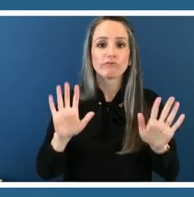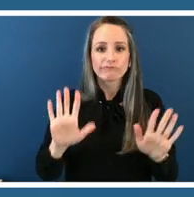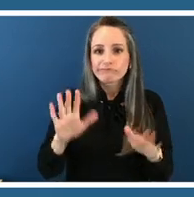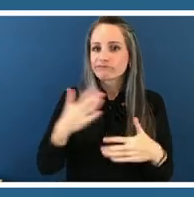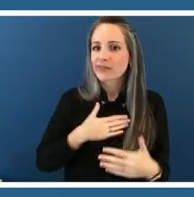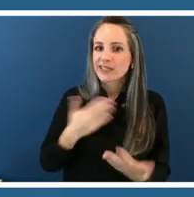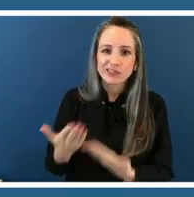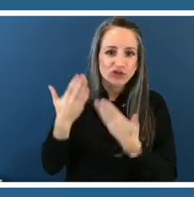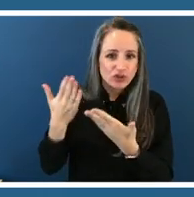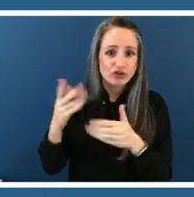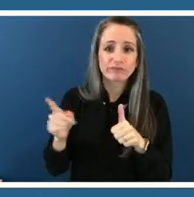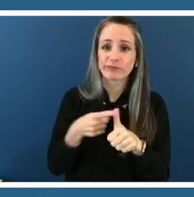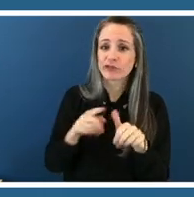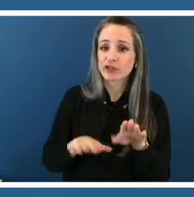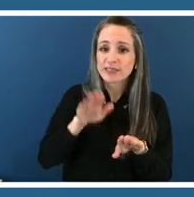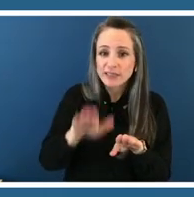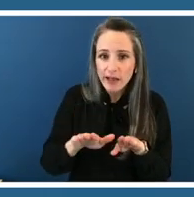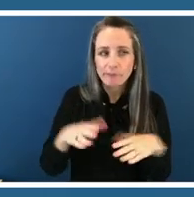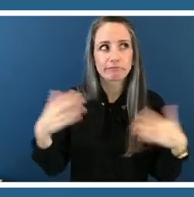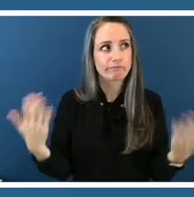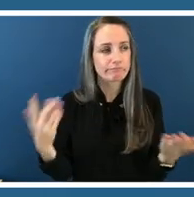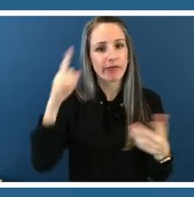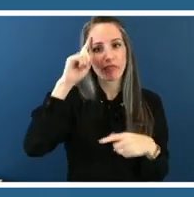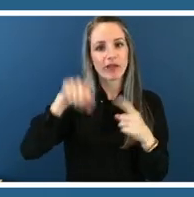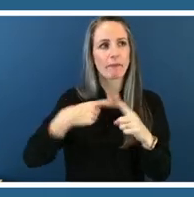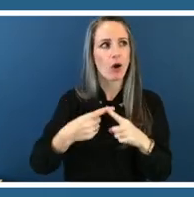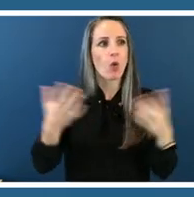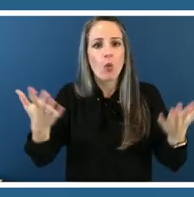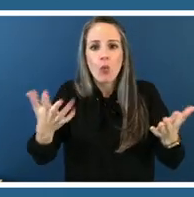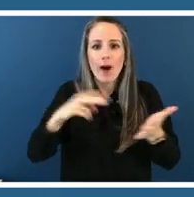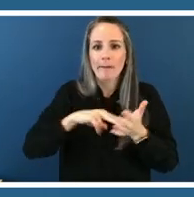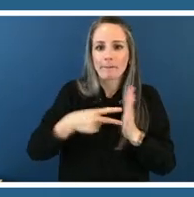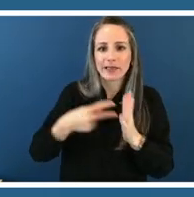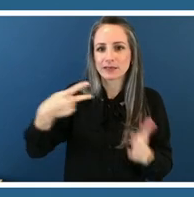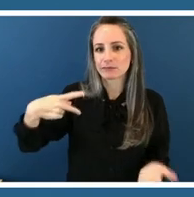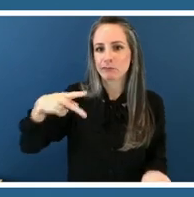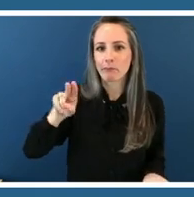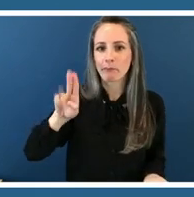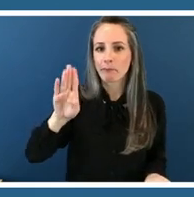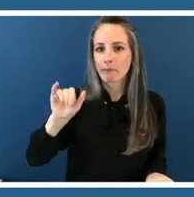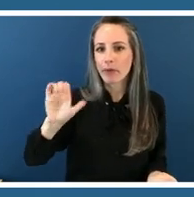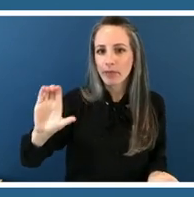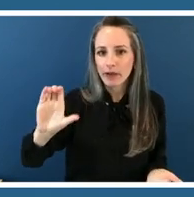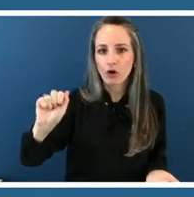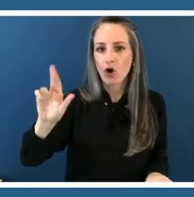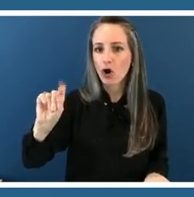like think about what public art is and you know it's more than murals it's